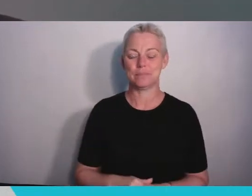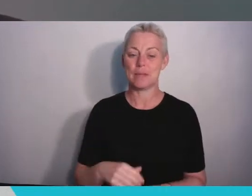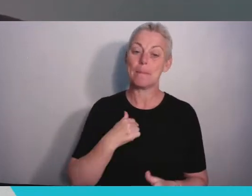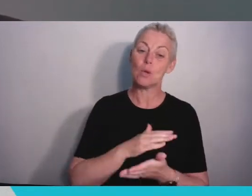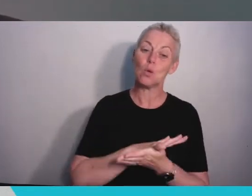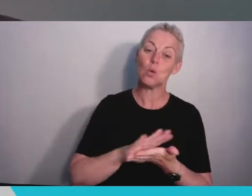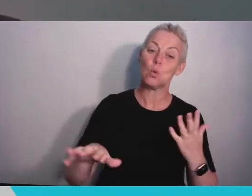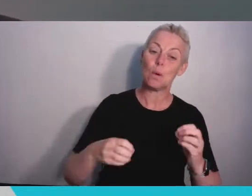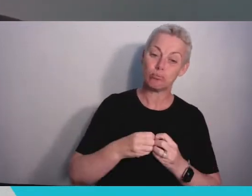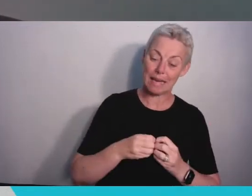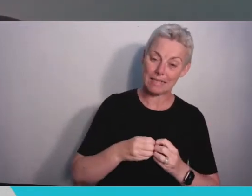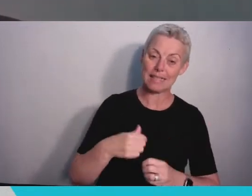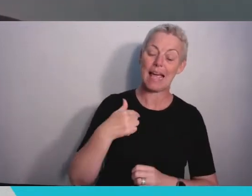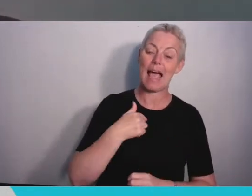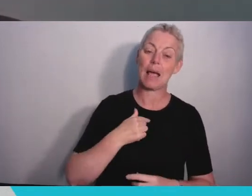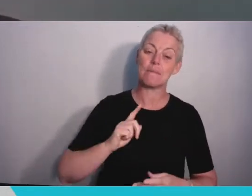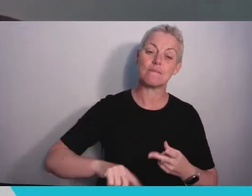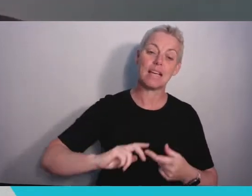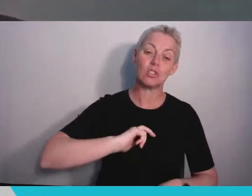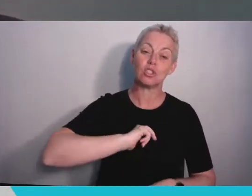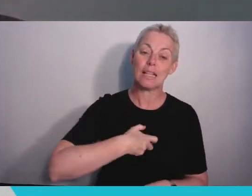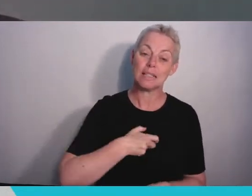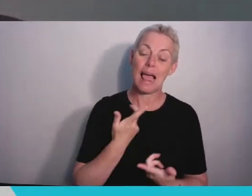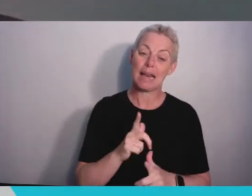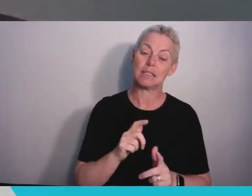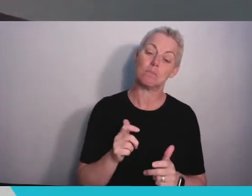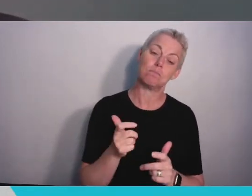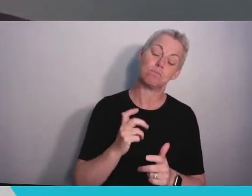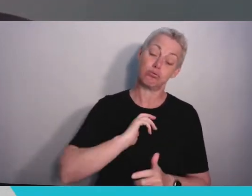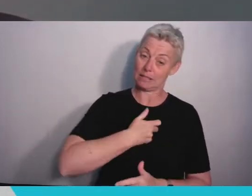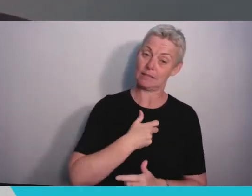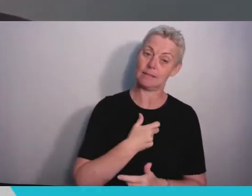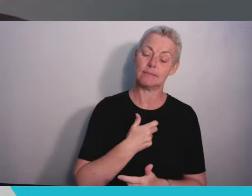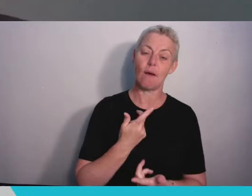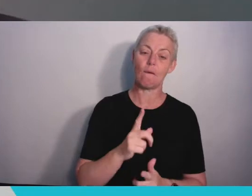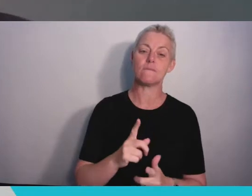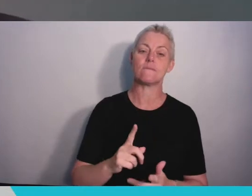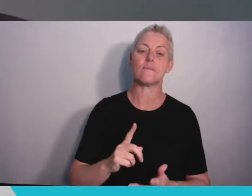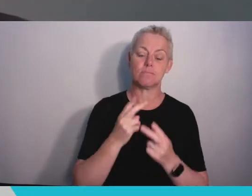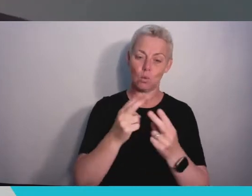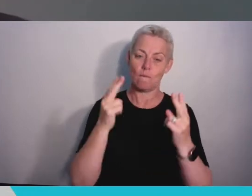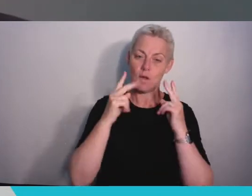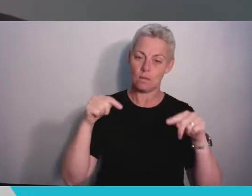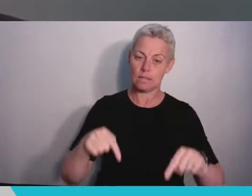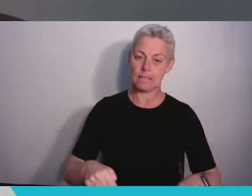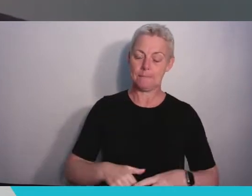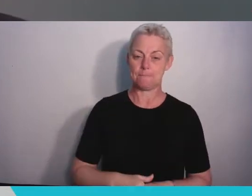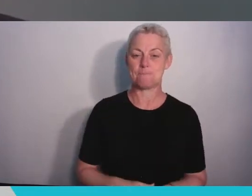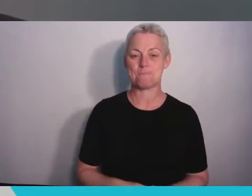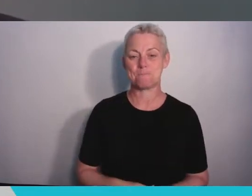and President of the University. A special welcome obviously to the Class of 2021 but